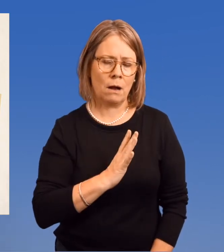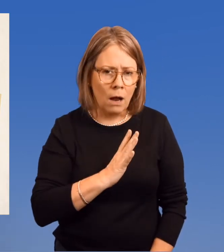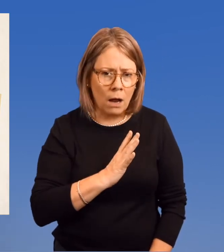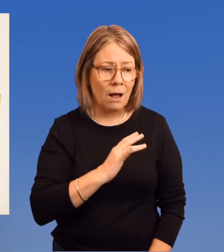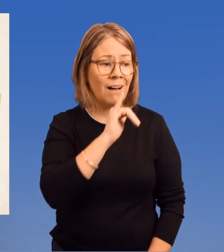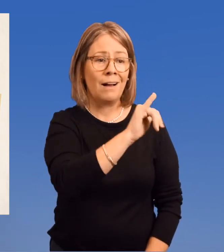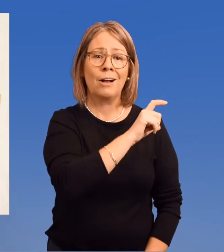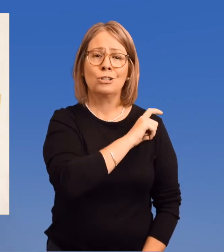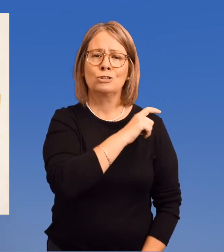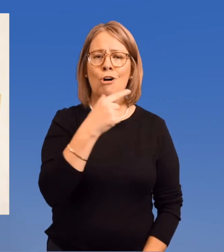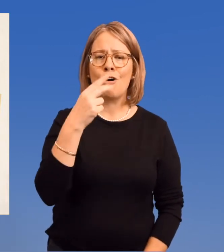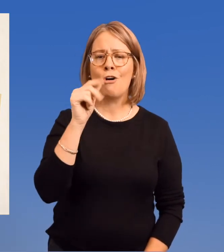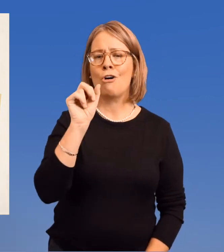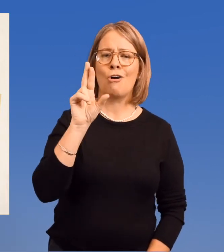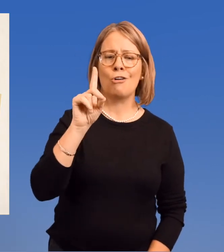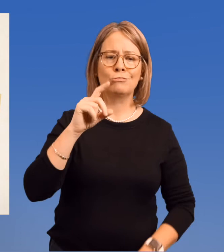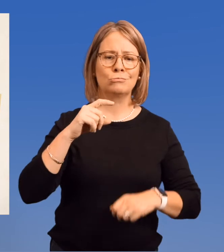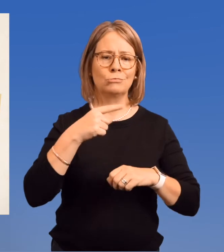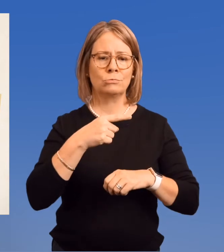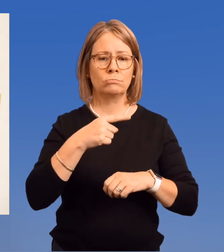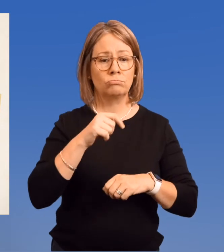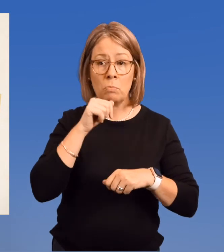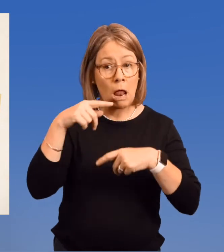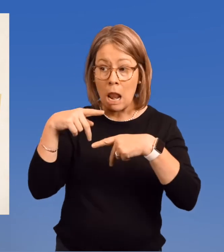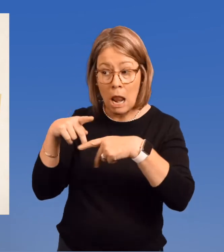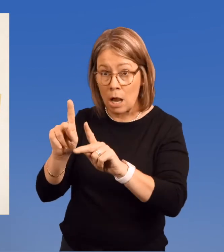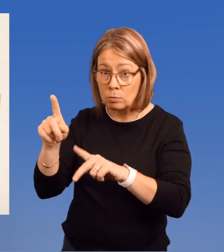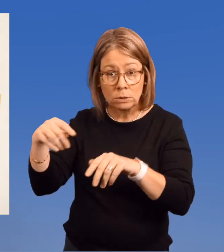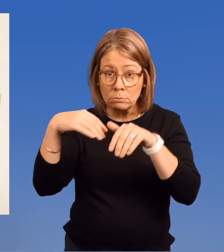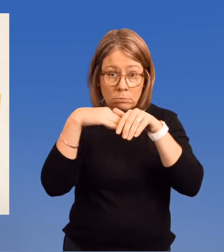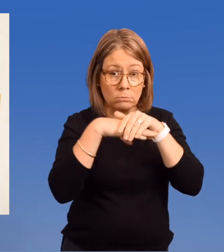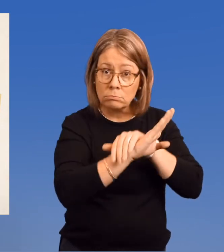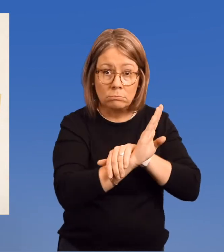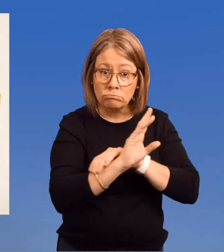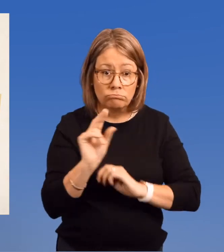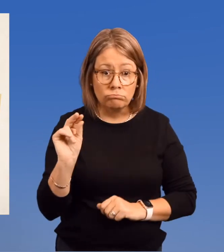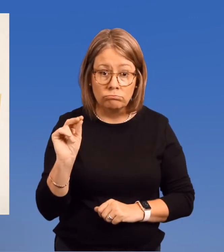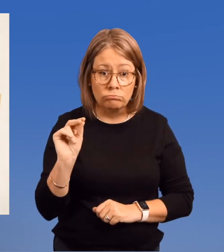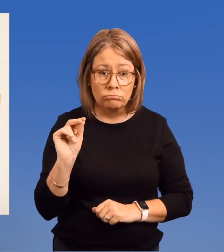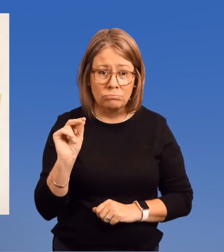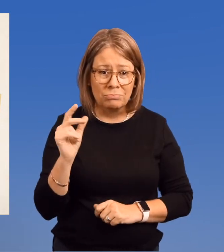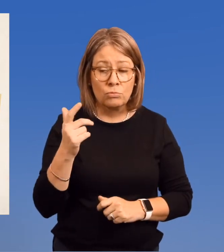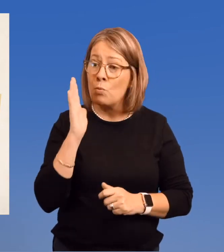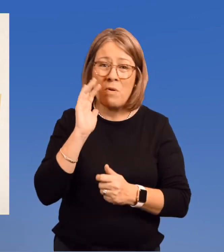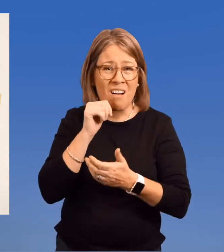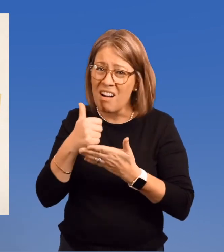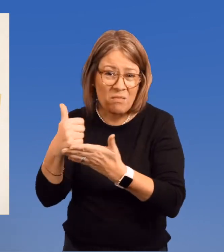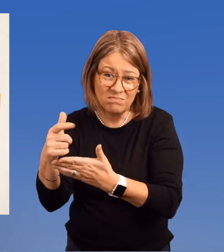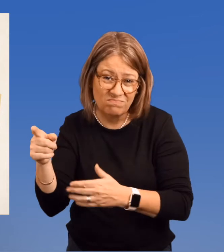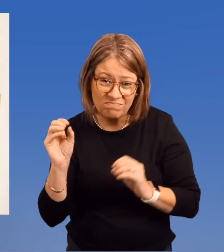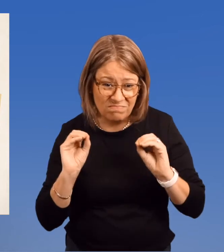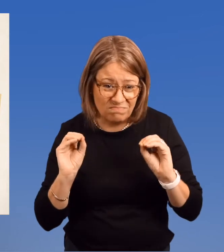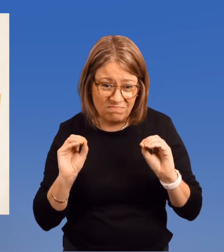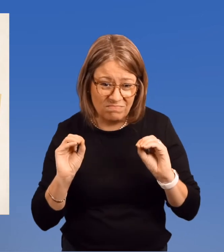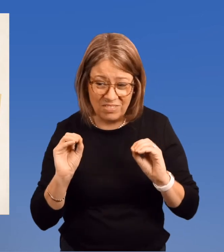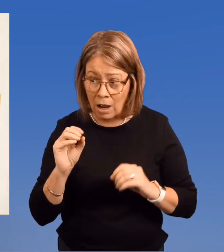The guard would not let her in nor help her in any way.